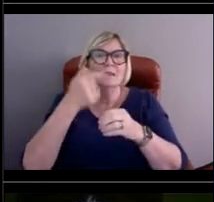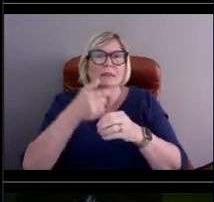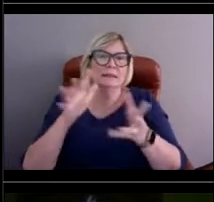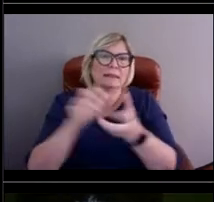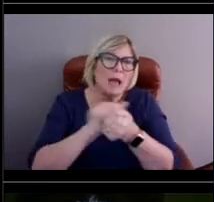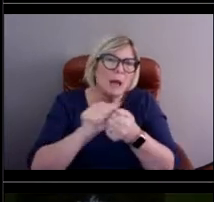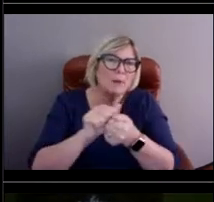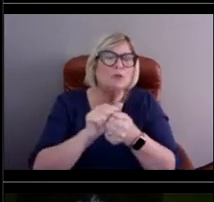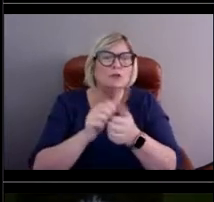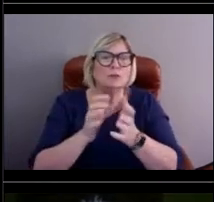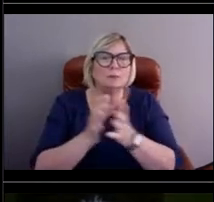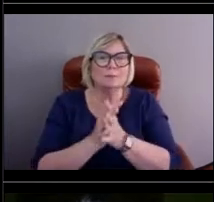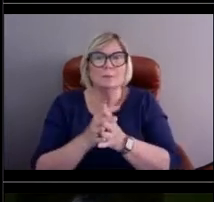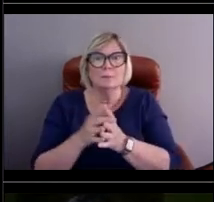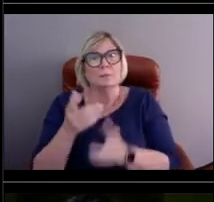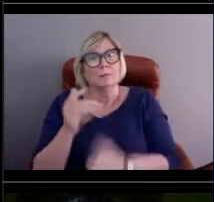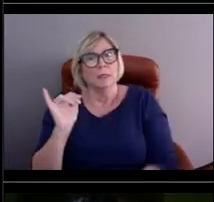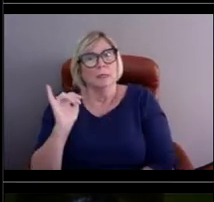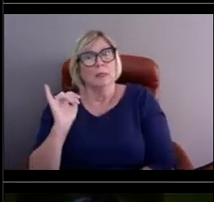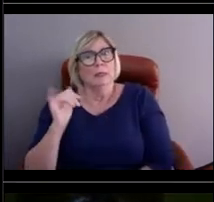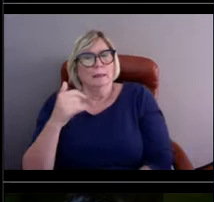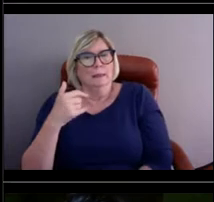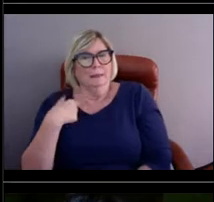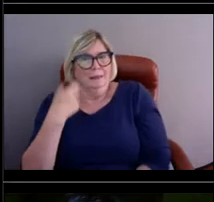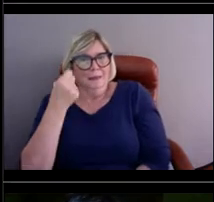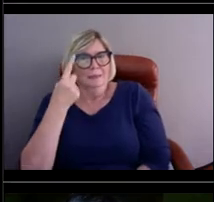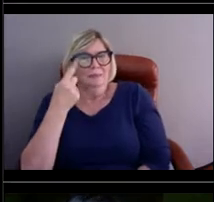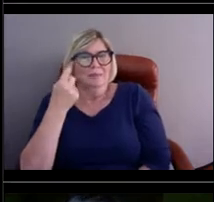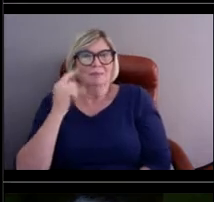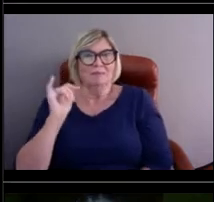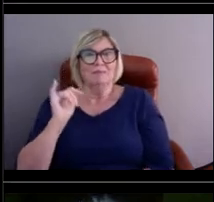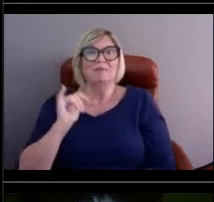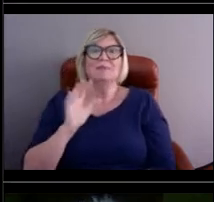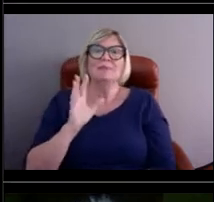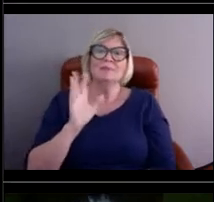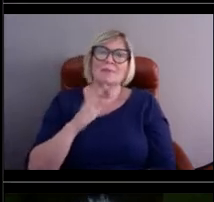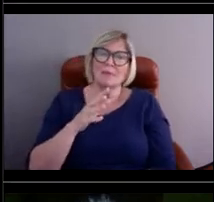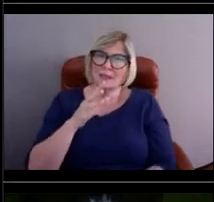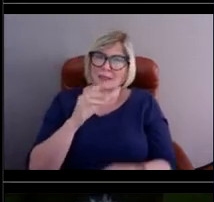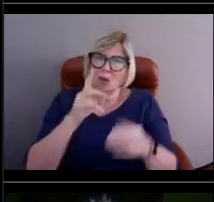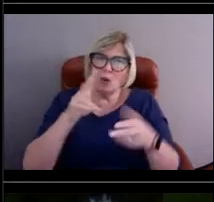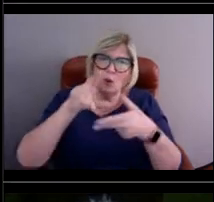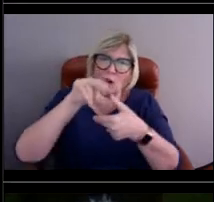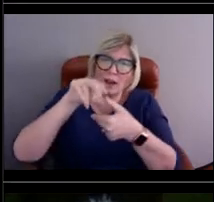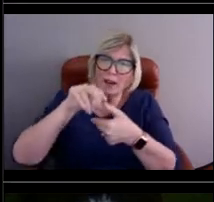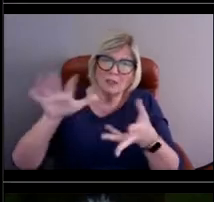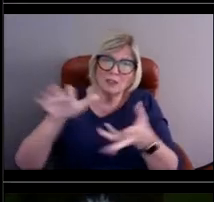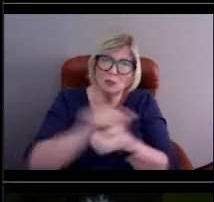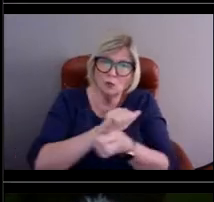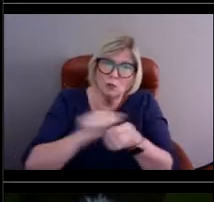Yeah, I could see that. So, "Has a hurricane ever destroyed a buoy?" Michelle asks.